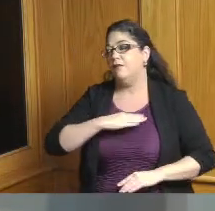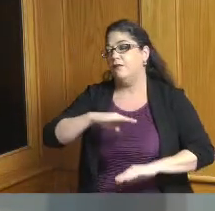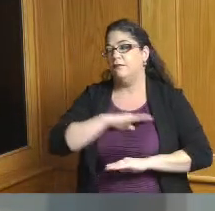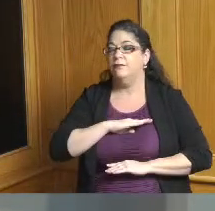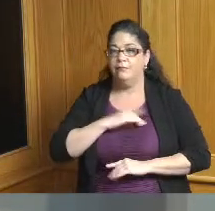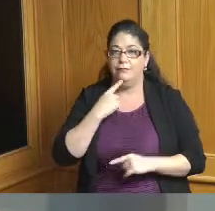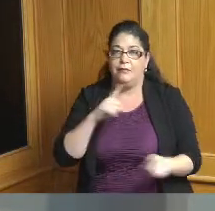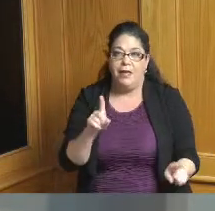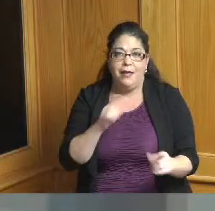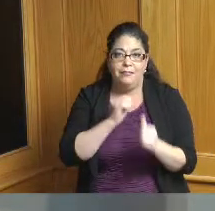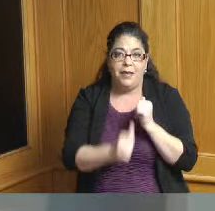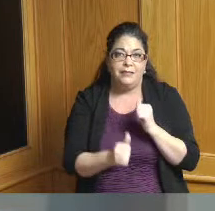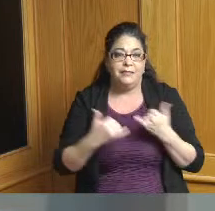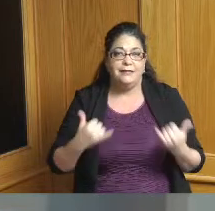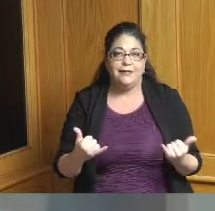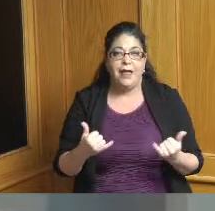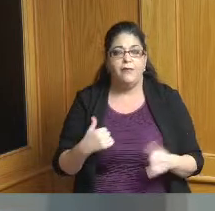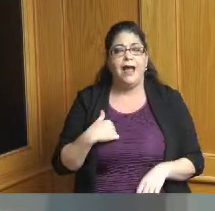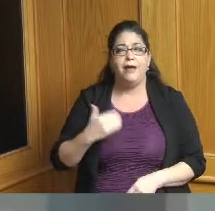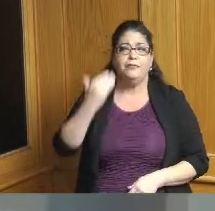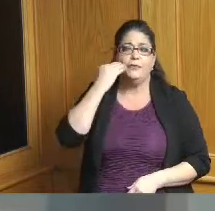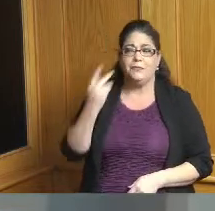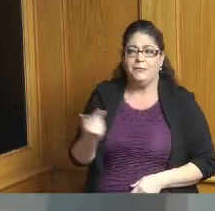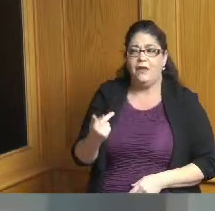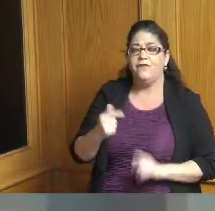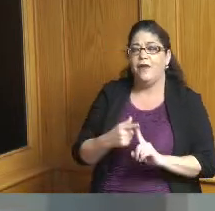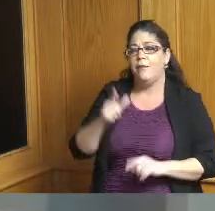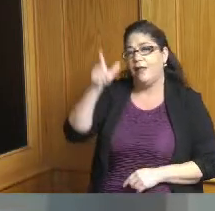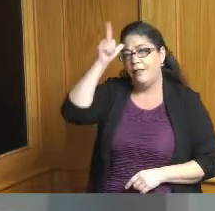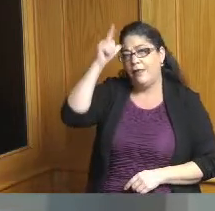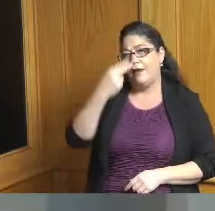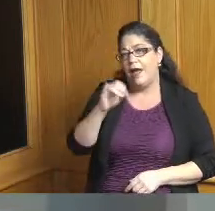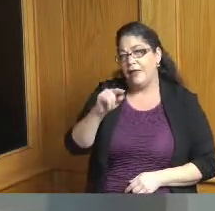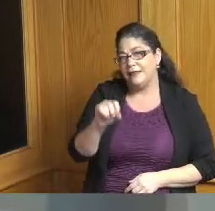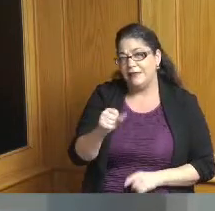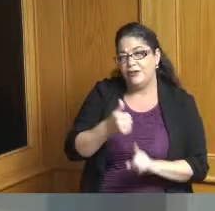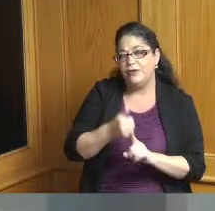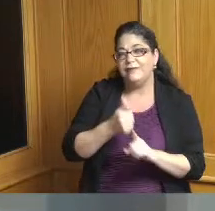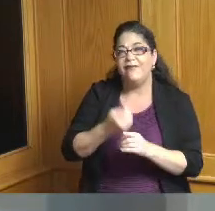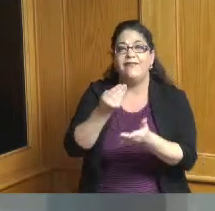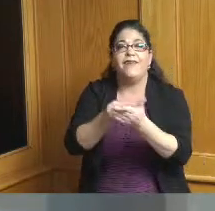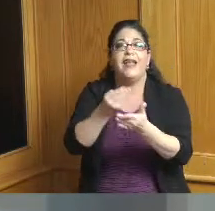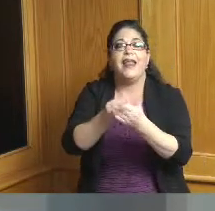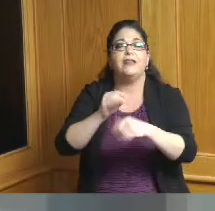I knew Miss Handy years ago from Lincoln Heights as the financial consultant for